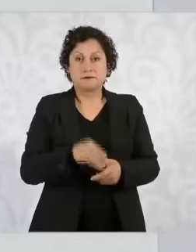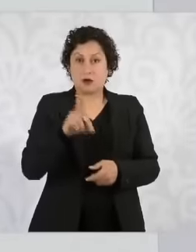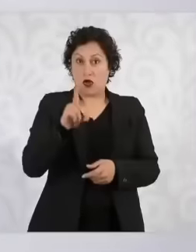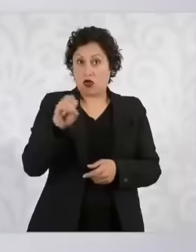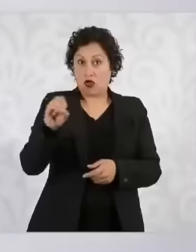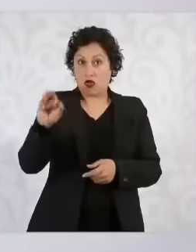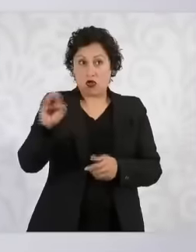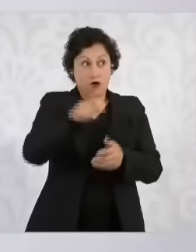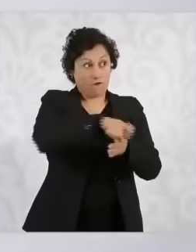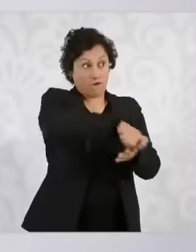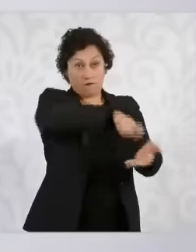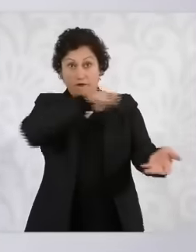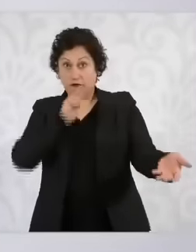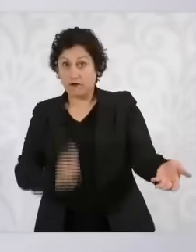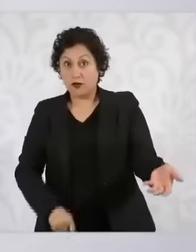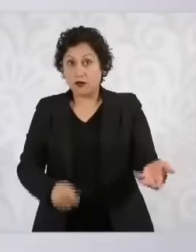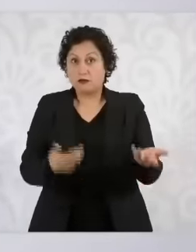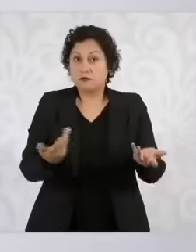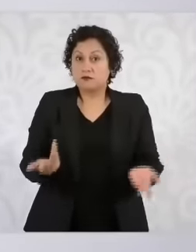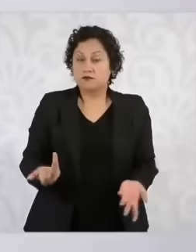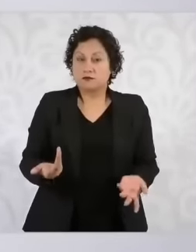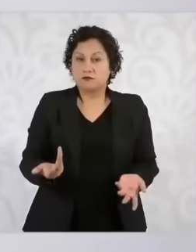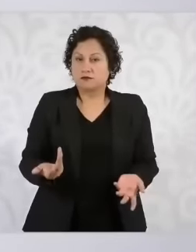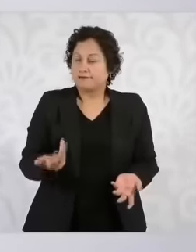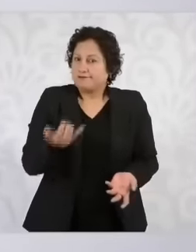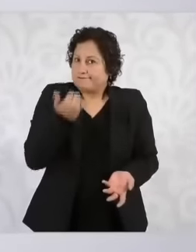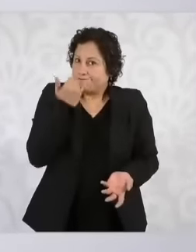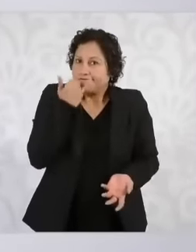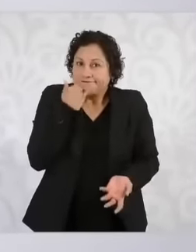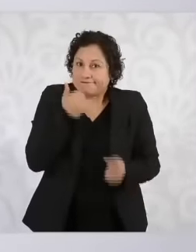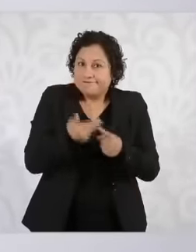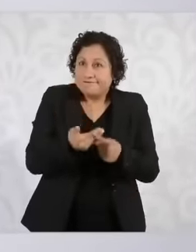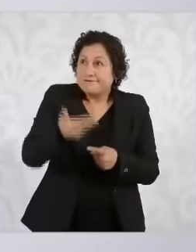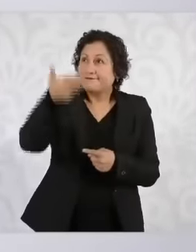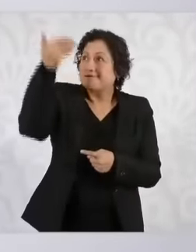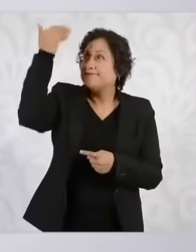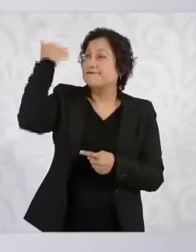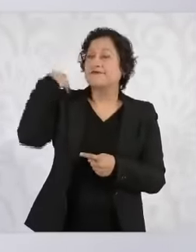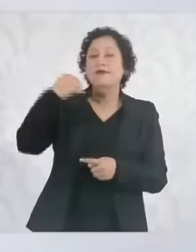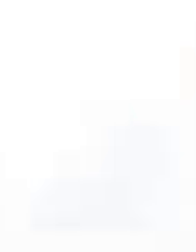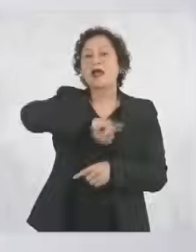Shan read them the card and in the process gave a lecture. to the judge who challenges him